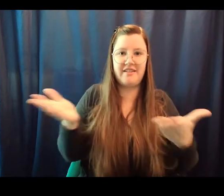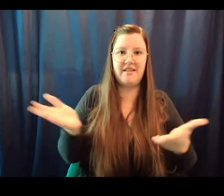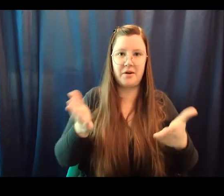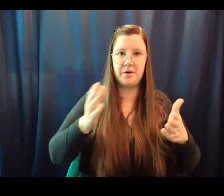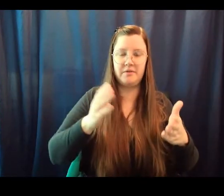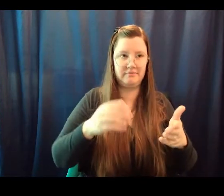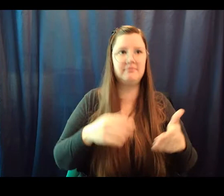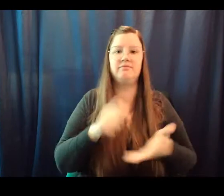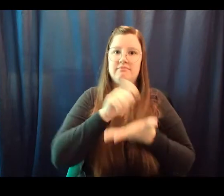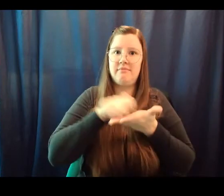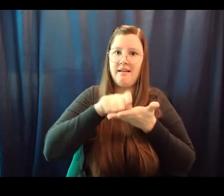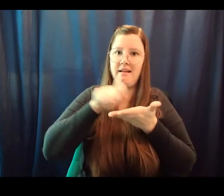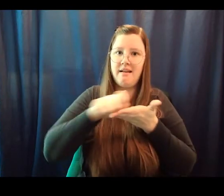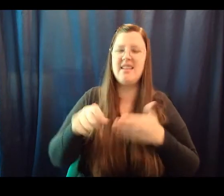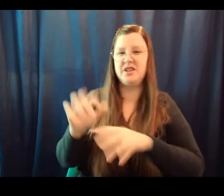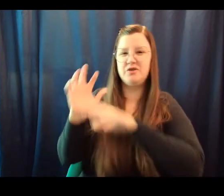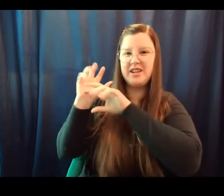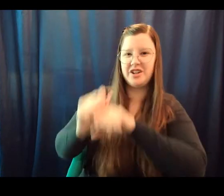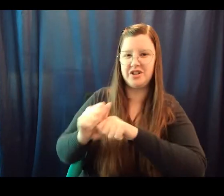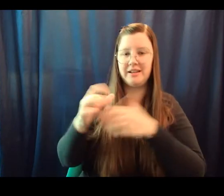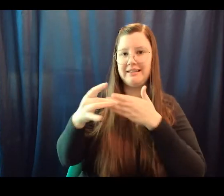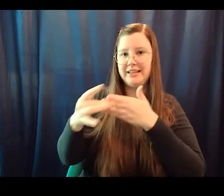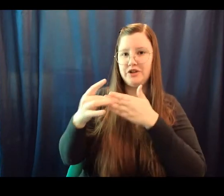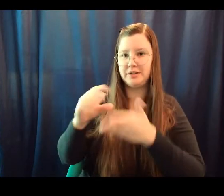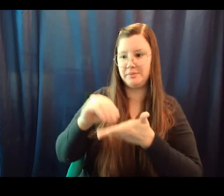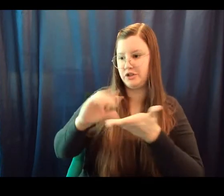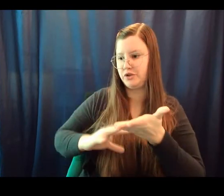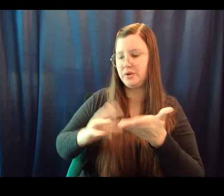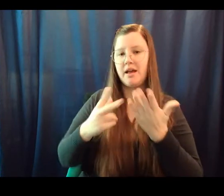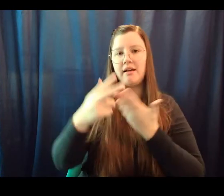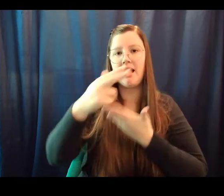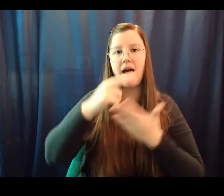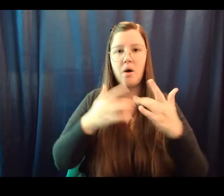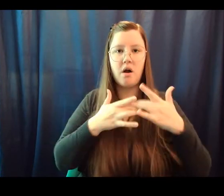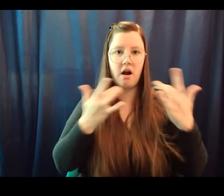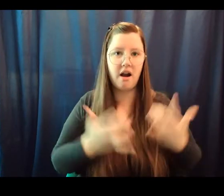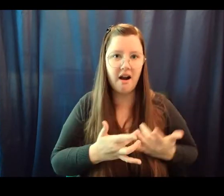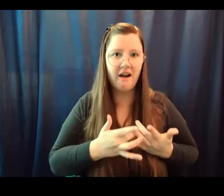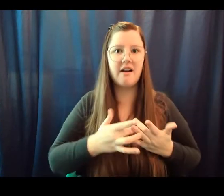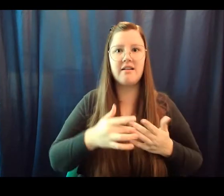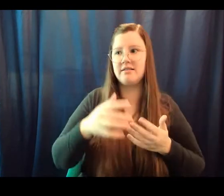leadership students cut out hearts for all of the students here at Edmonds Woodway and